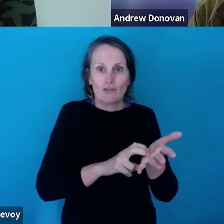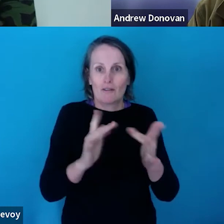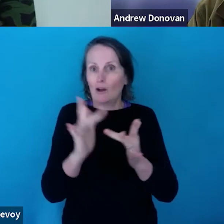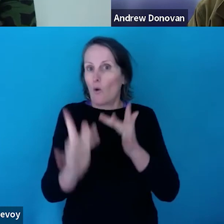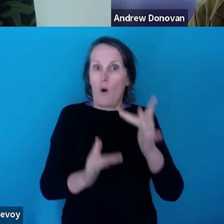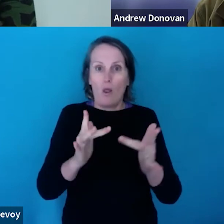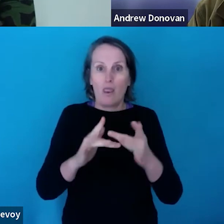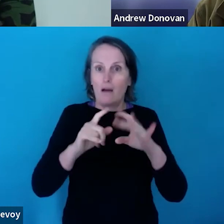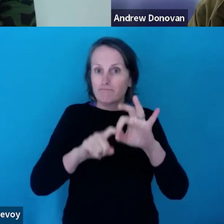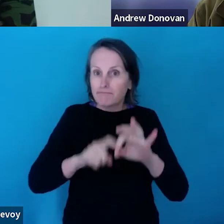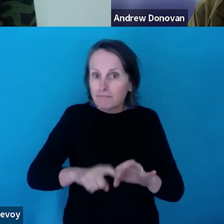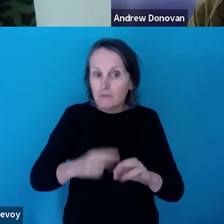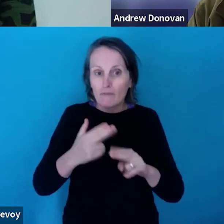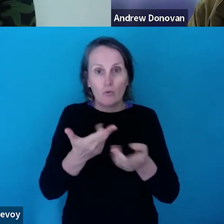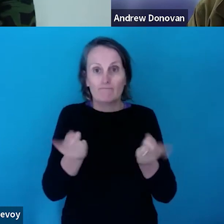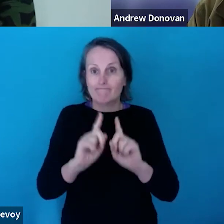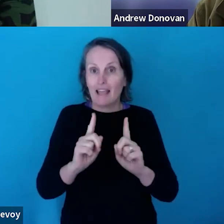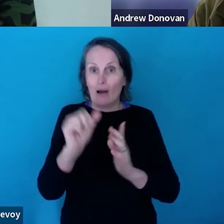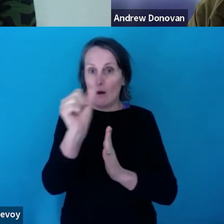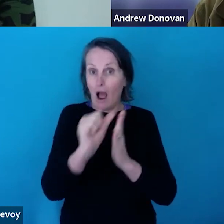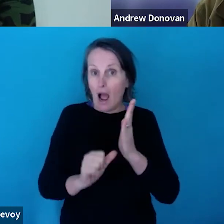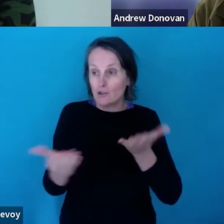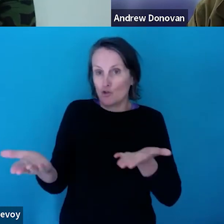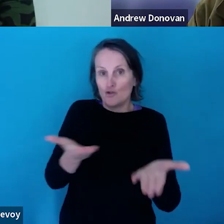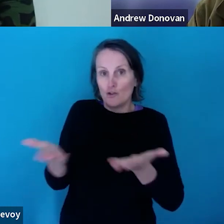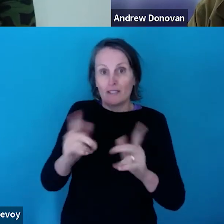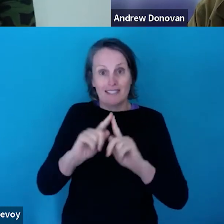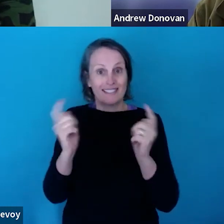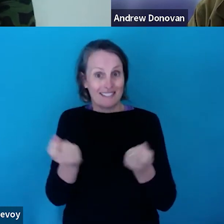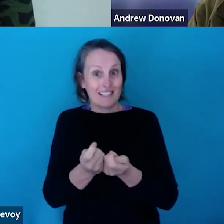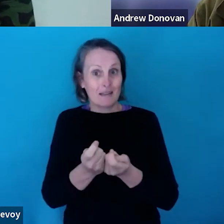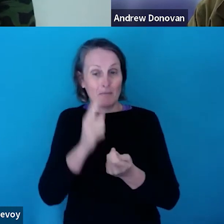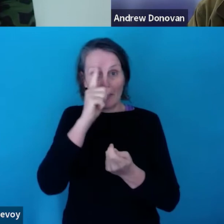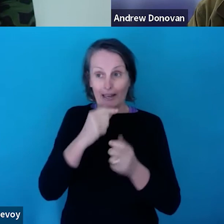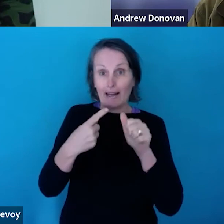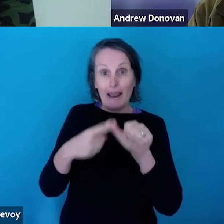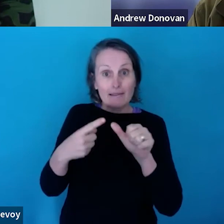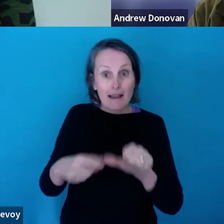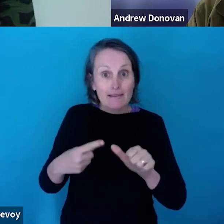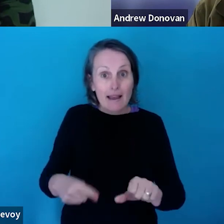artist services team, always waiting to answer these inquiries.